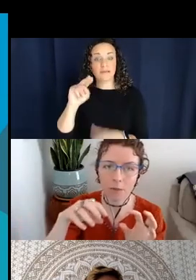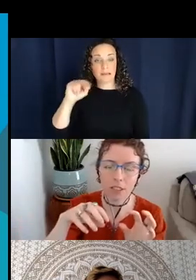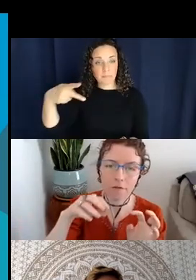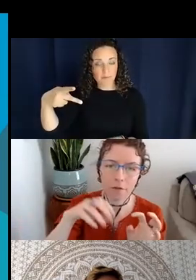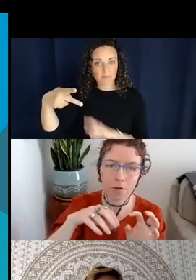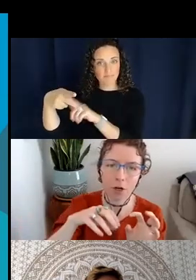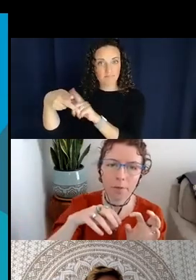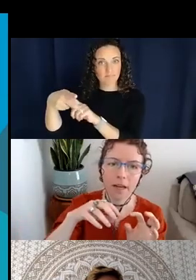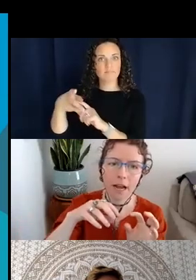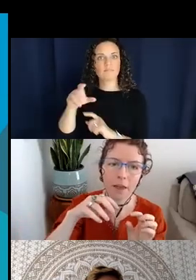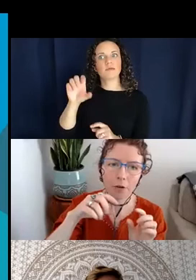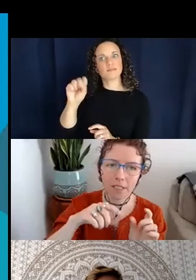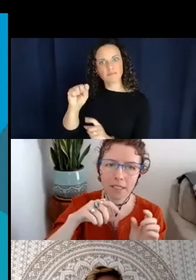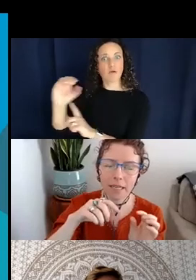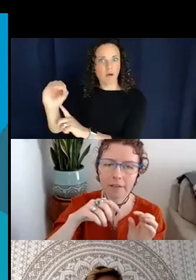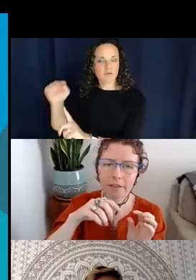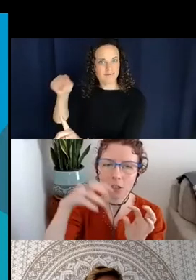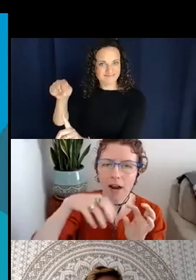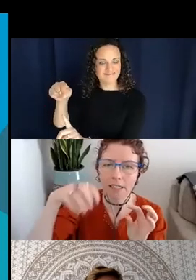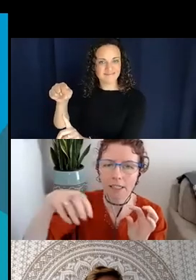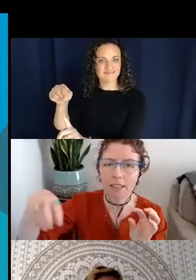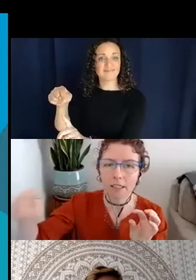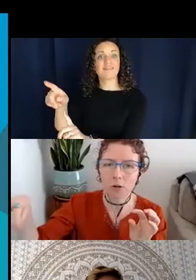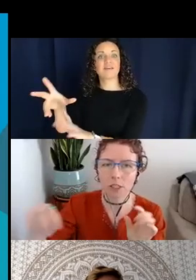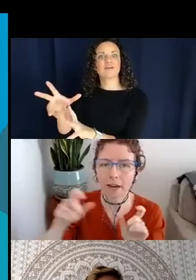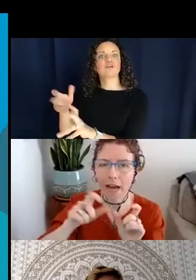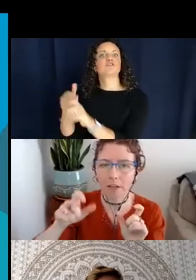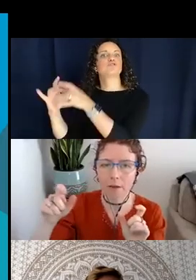objects of the verb and then those things kind of get tracked in the discourse by having